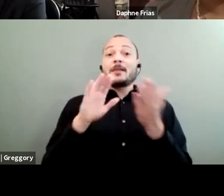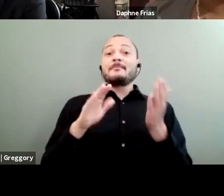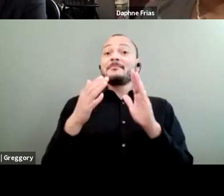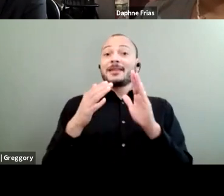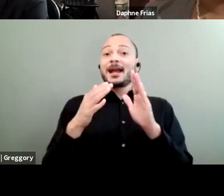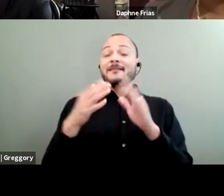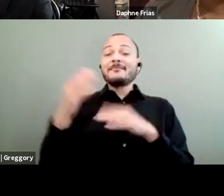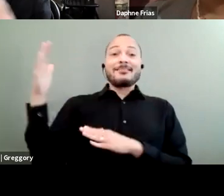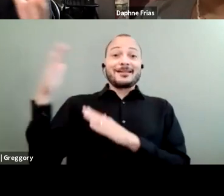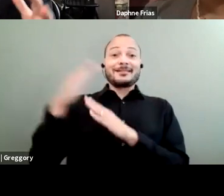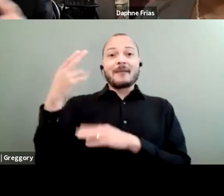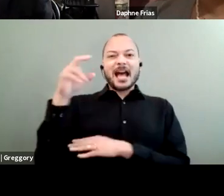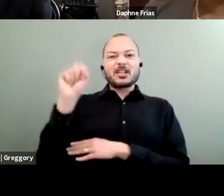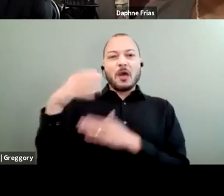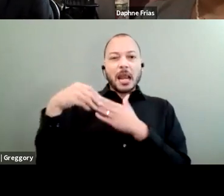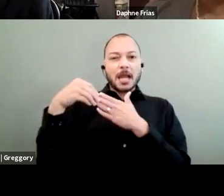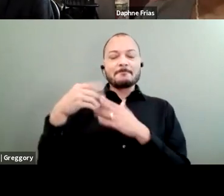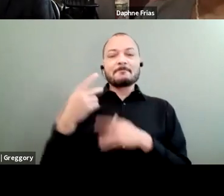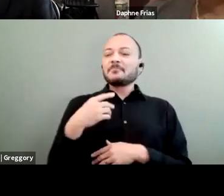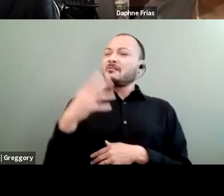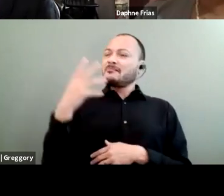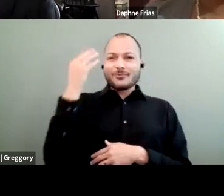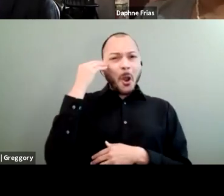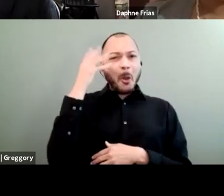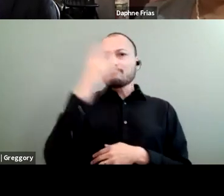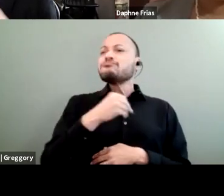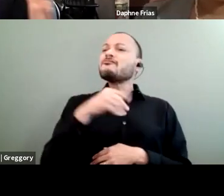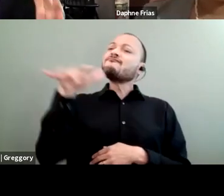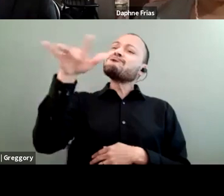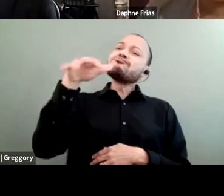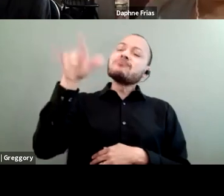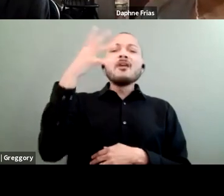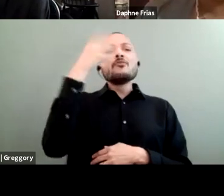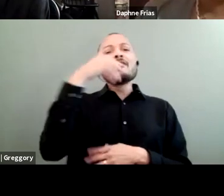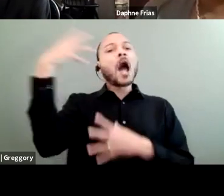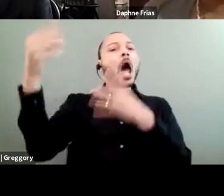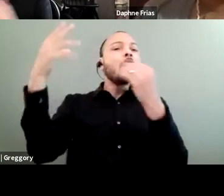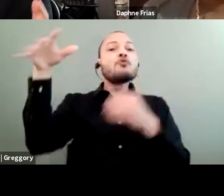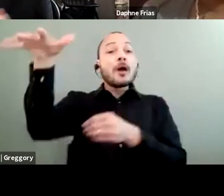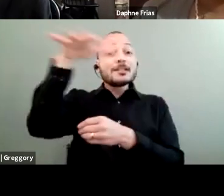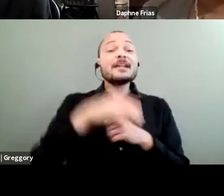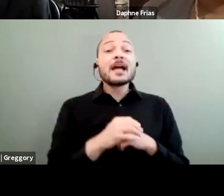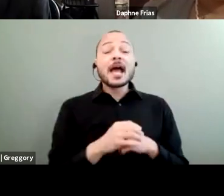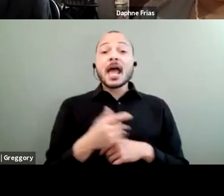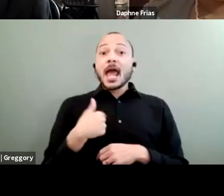and it was in a beautiful, remote place, lots of beautiful outdoor space and so forth, and I'd gone to a similar high school